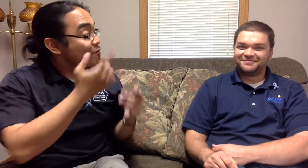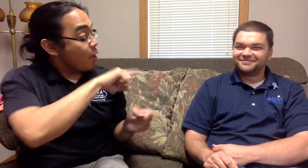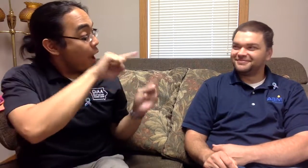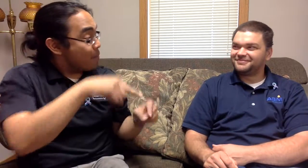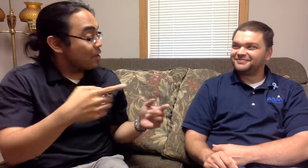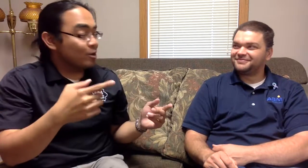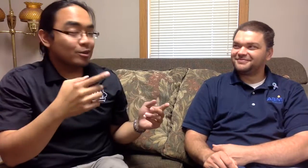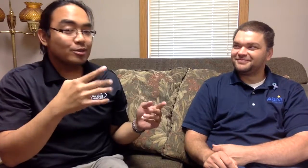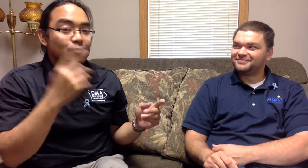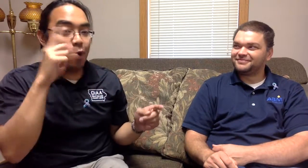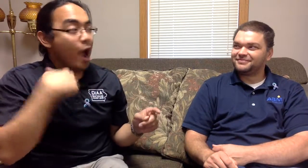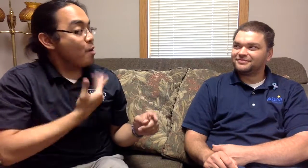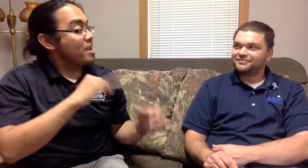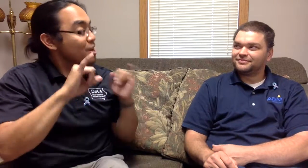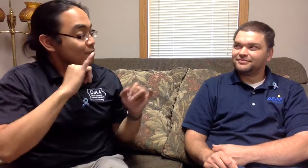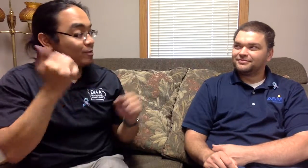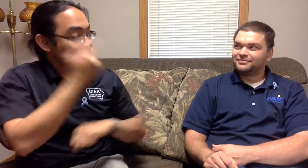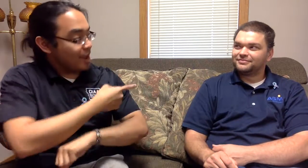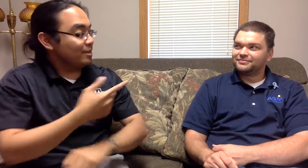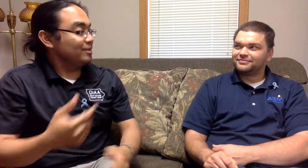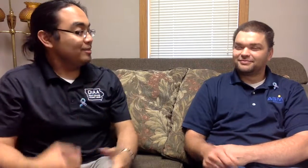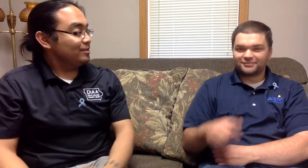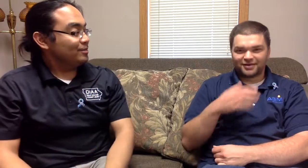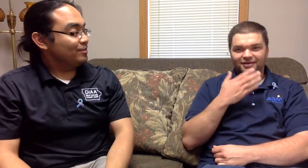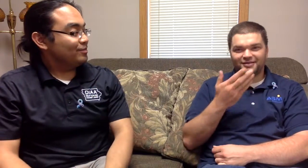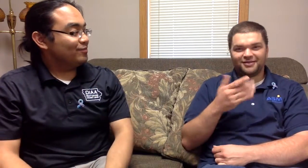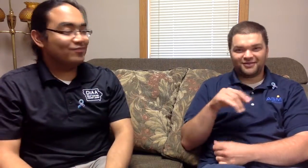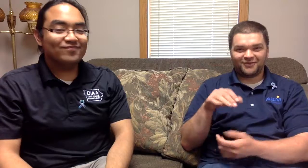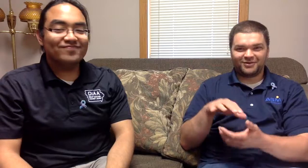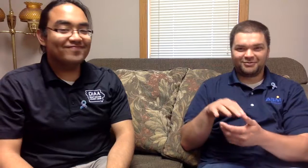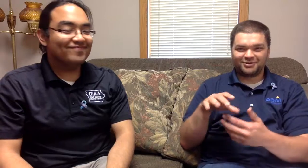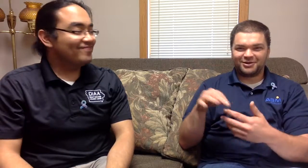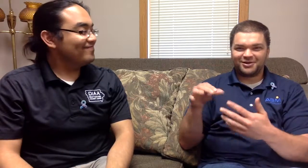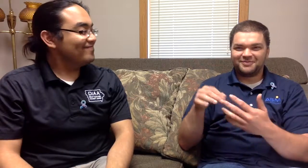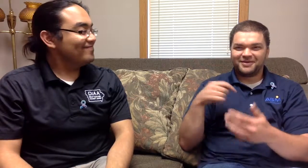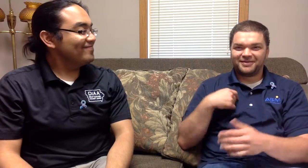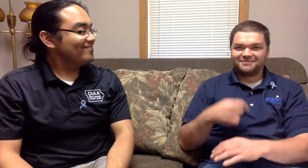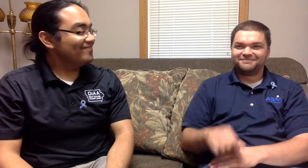Thank you for coming here for the interview with us today Thank you for selecting me!